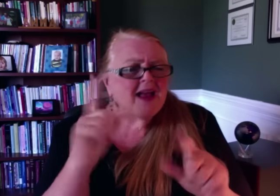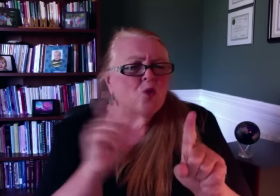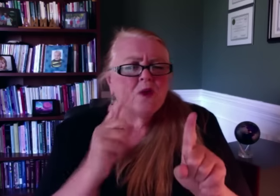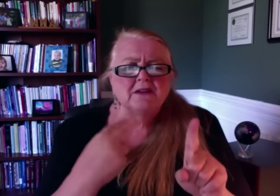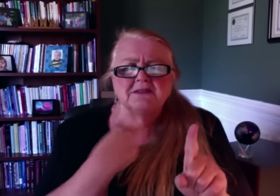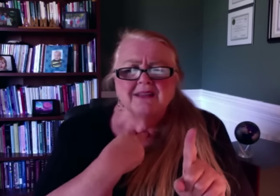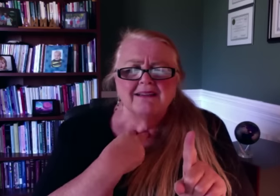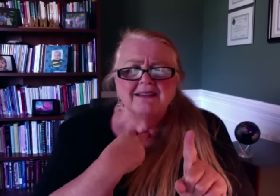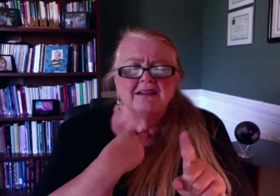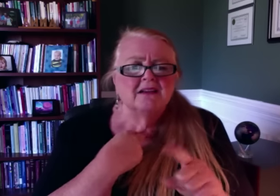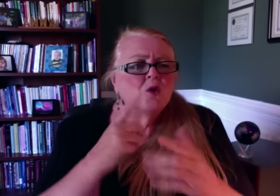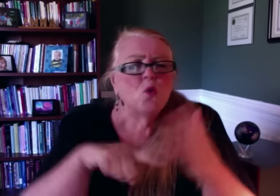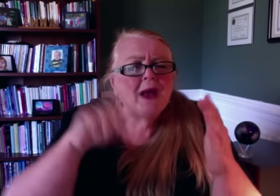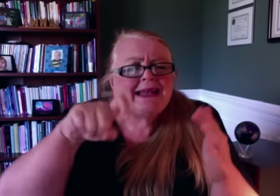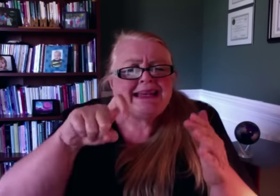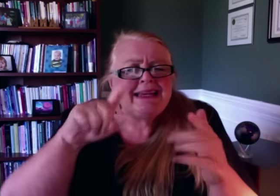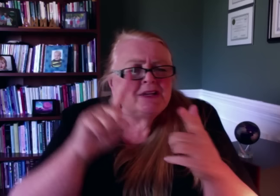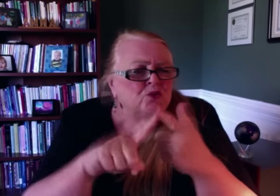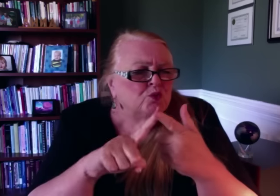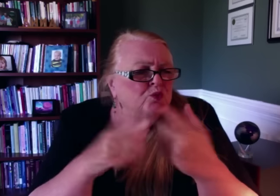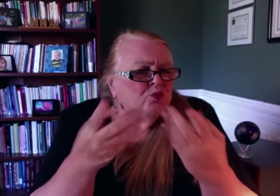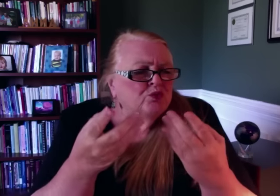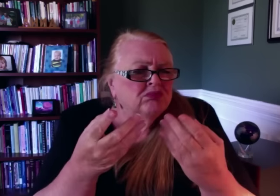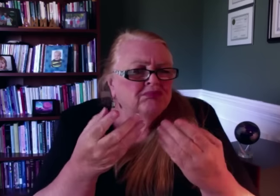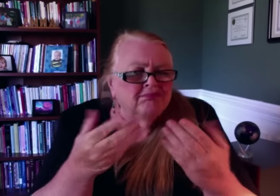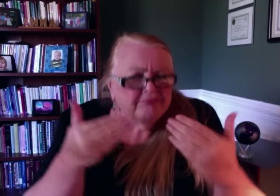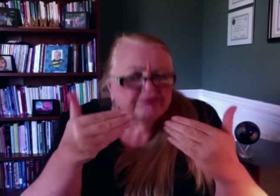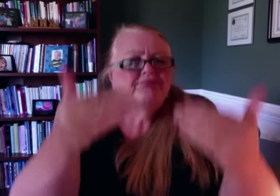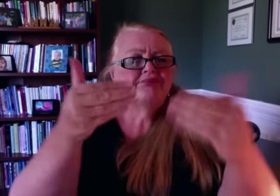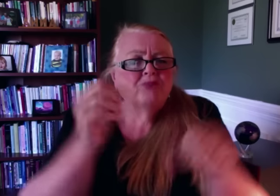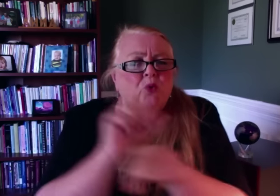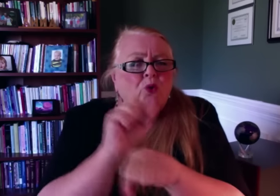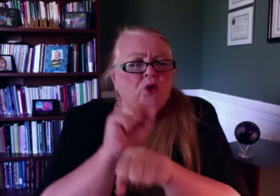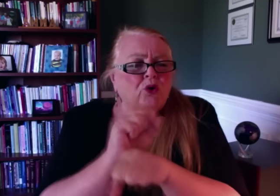what it would take to make the work flow smoothly again --